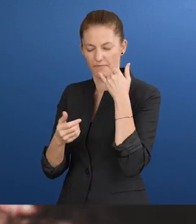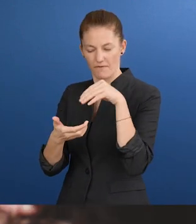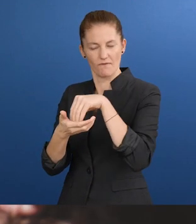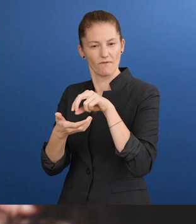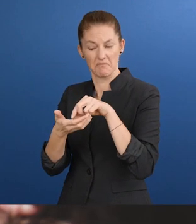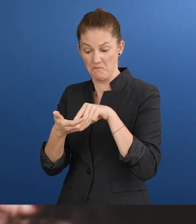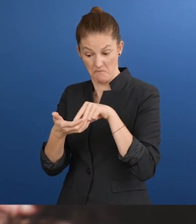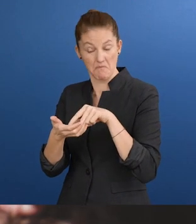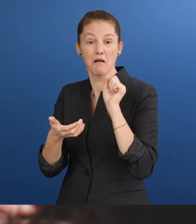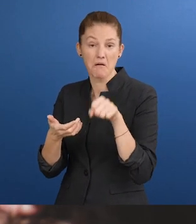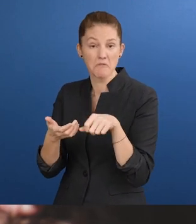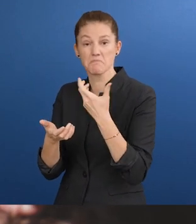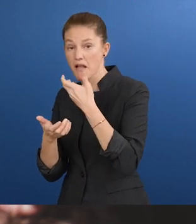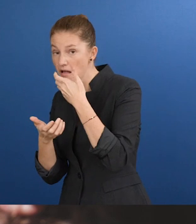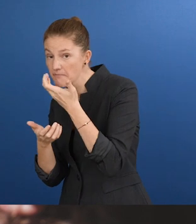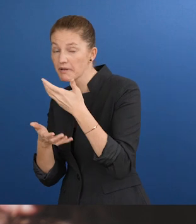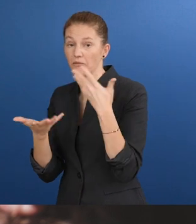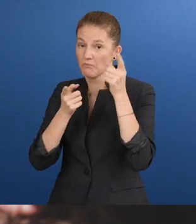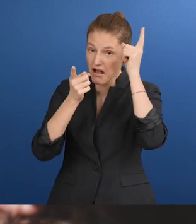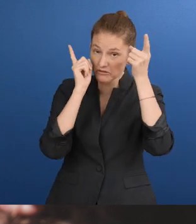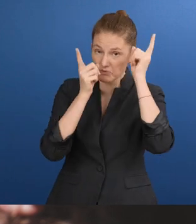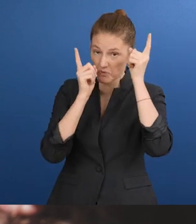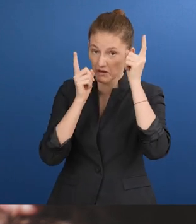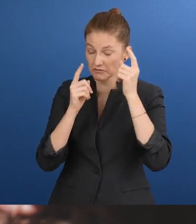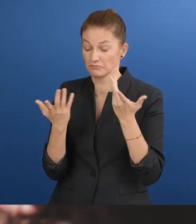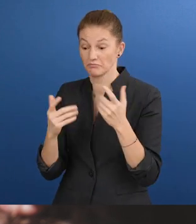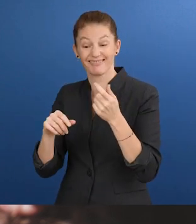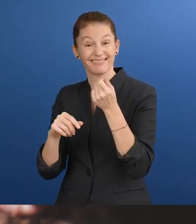Cash Reader is an app available on iOS or Android phones that identifies